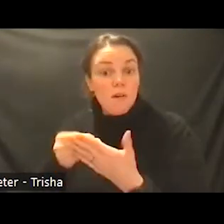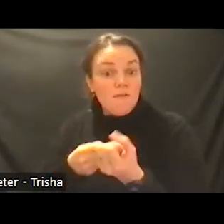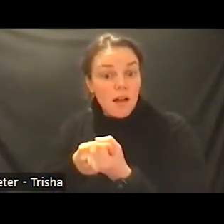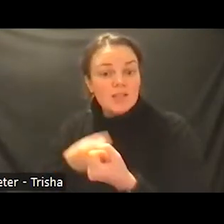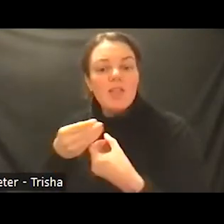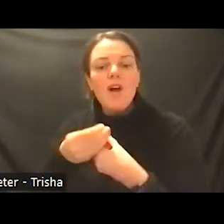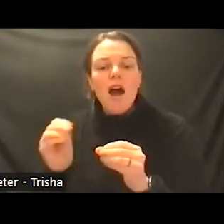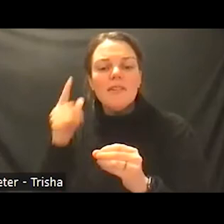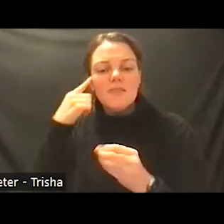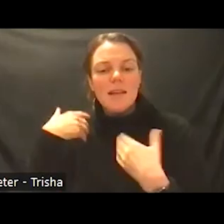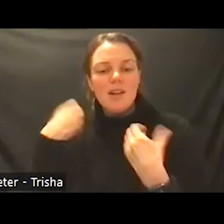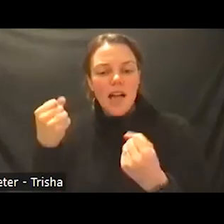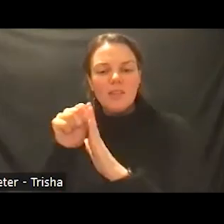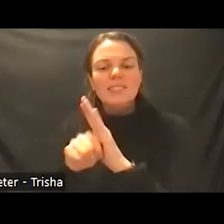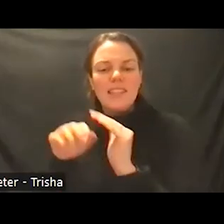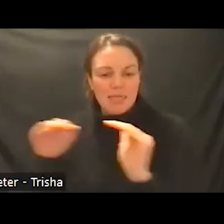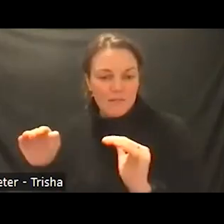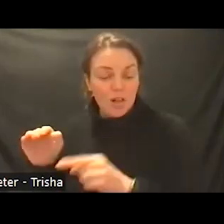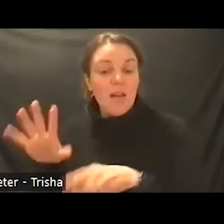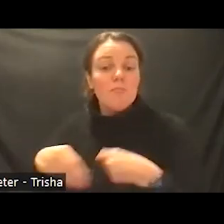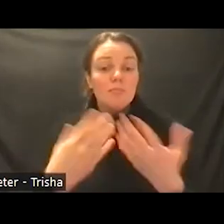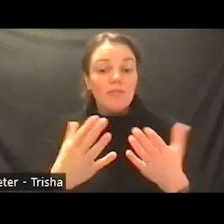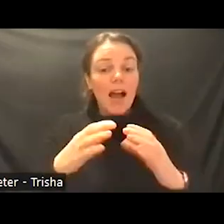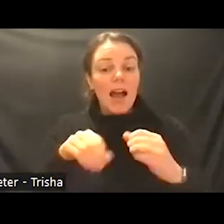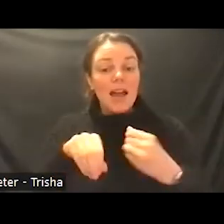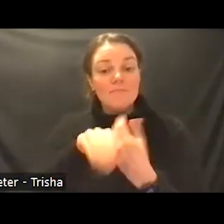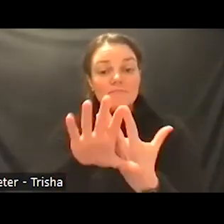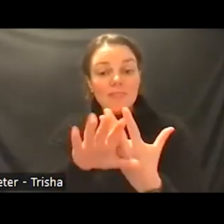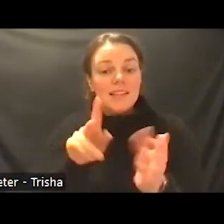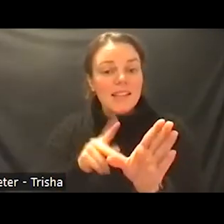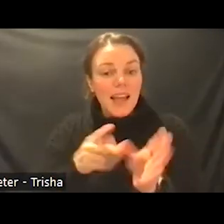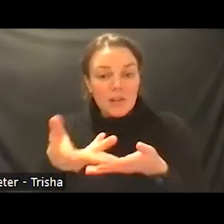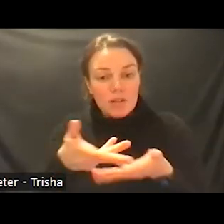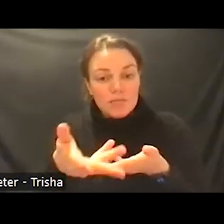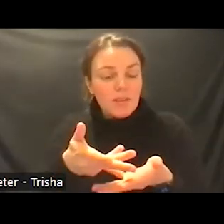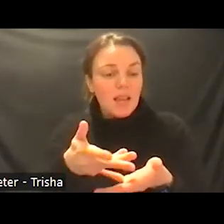in order to provide clinical services tele-psychiatry and nurse engagement specialist